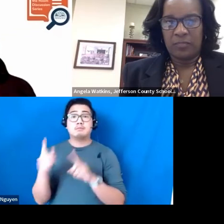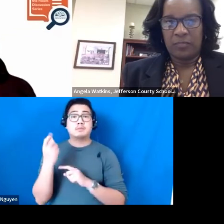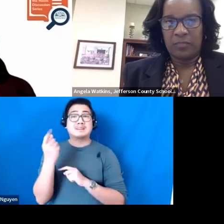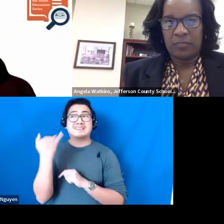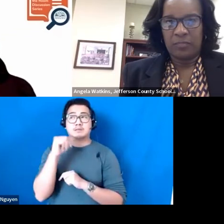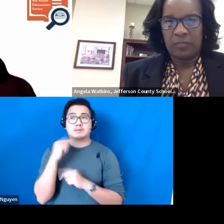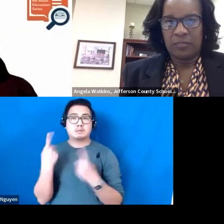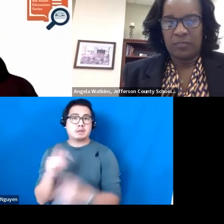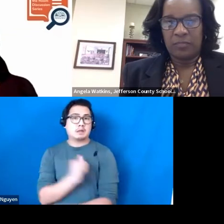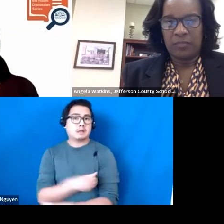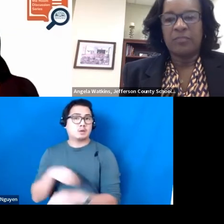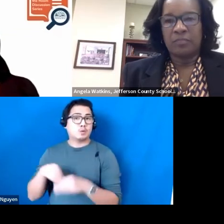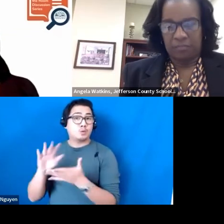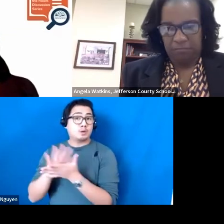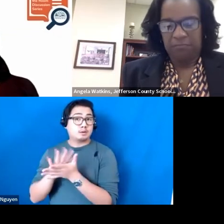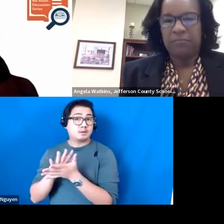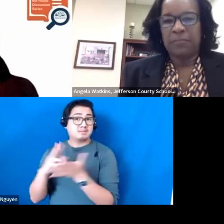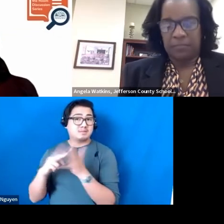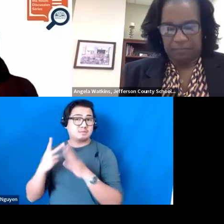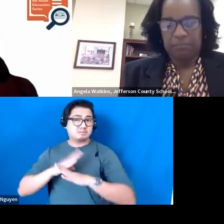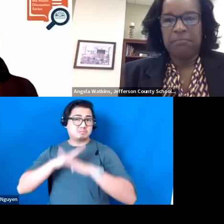in the school, they become a barrier sometimes. You